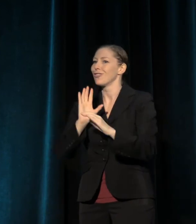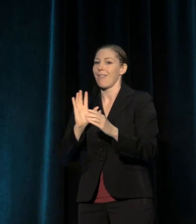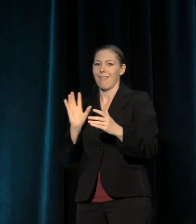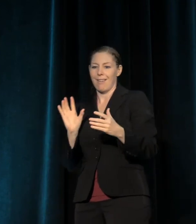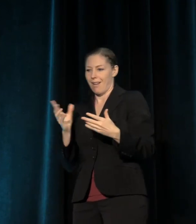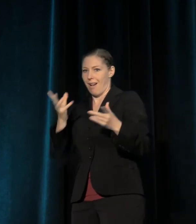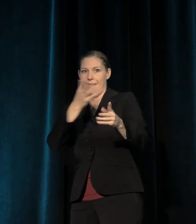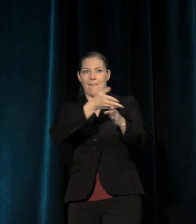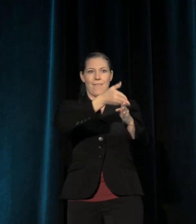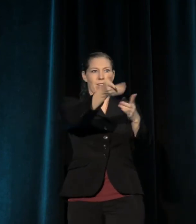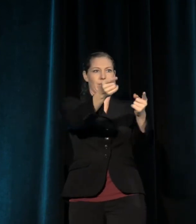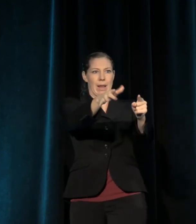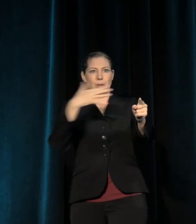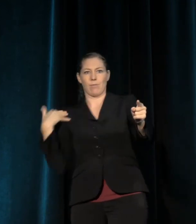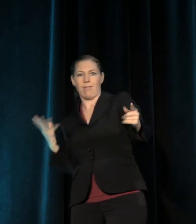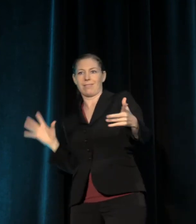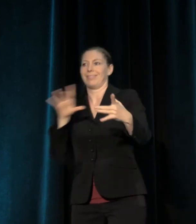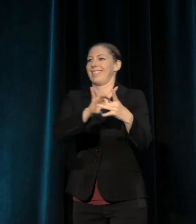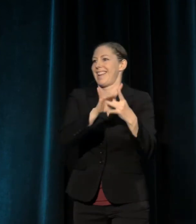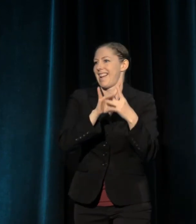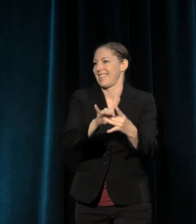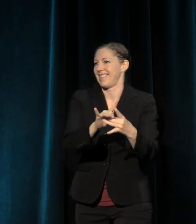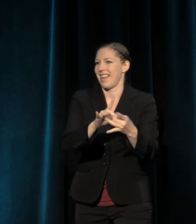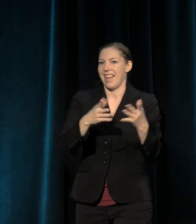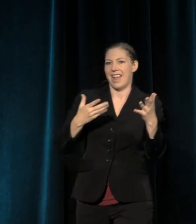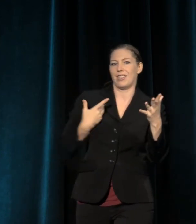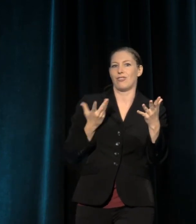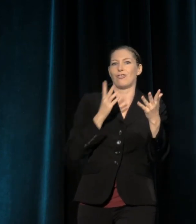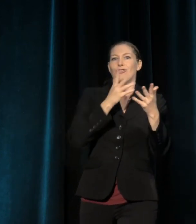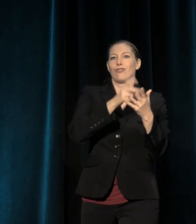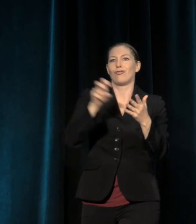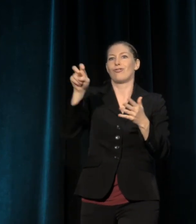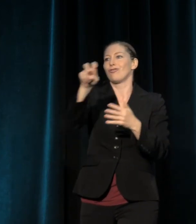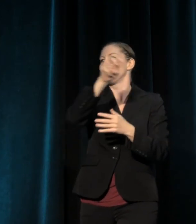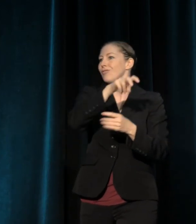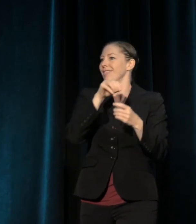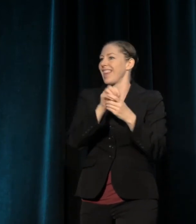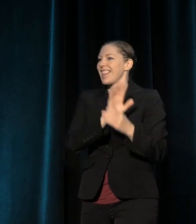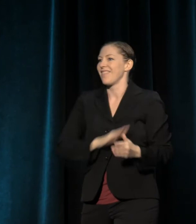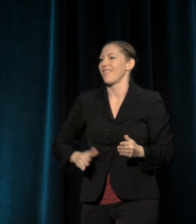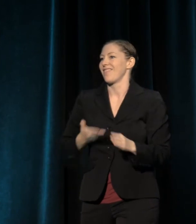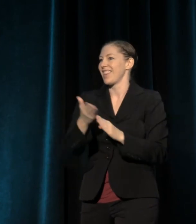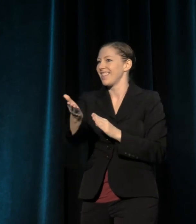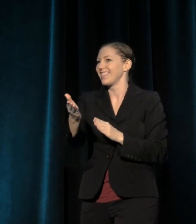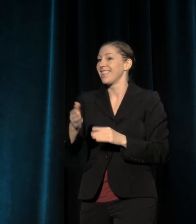and allow us to move throughout the field; resources that power our member theaters